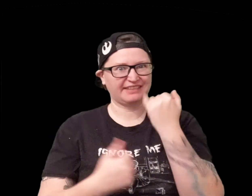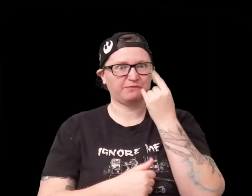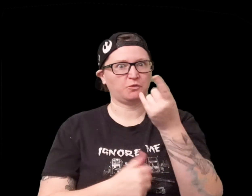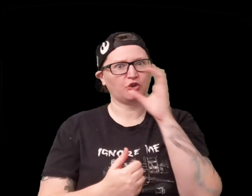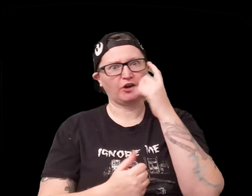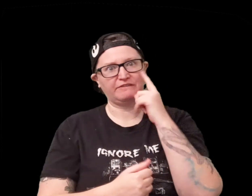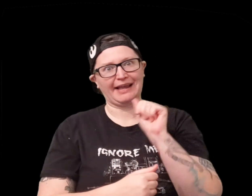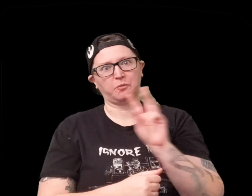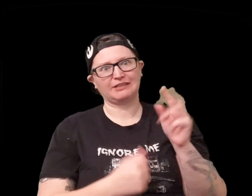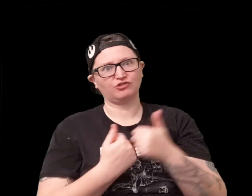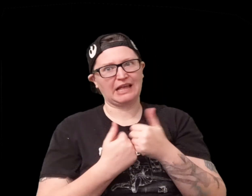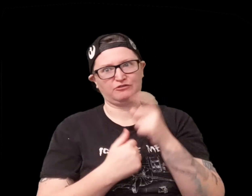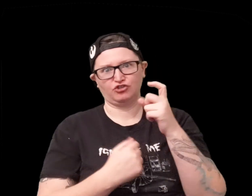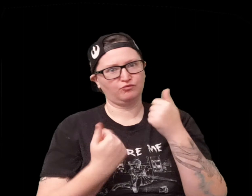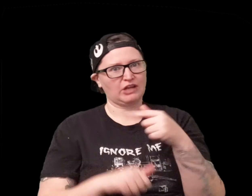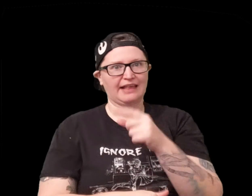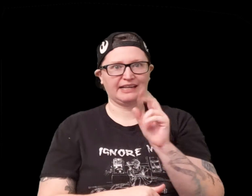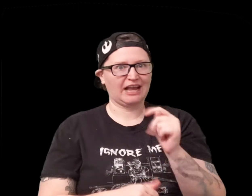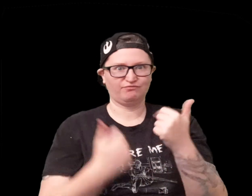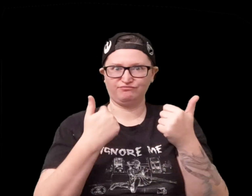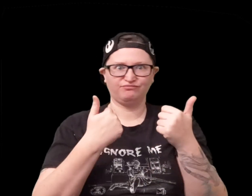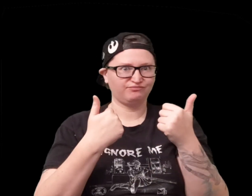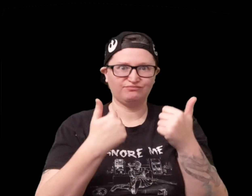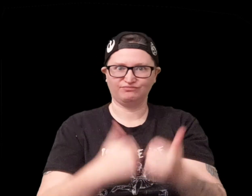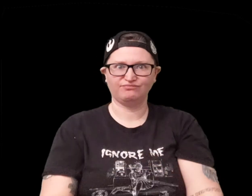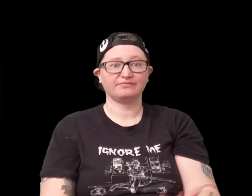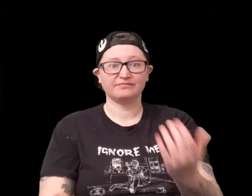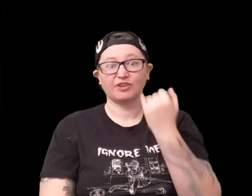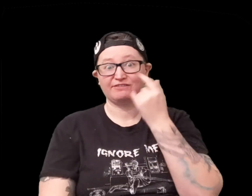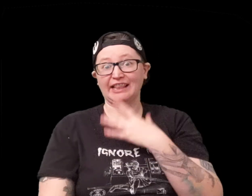go wrong with this you know if you're looking for a western game definitely check this out